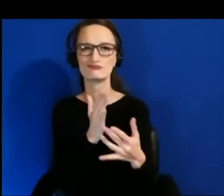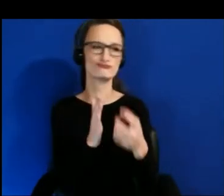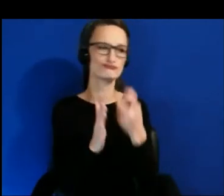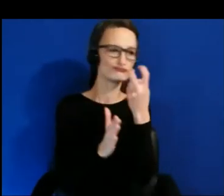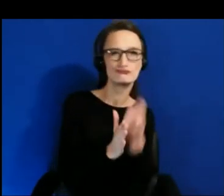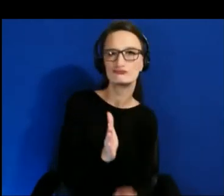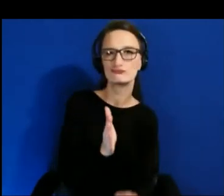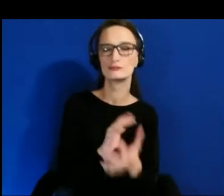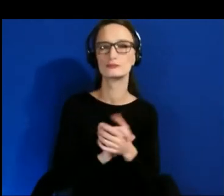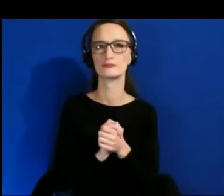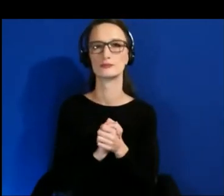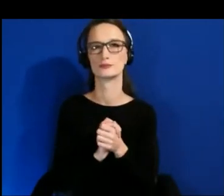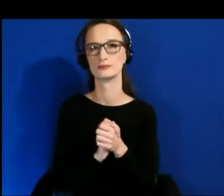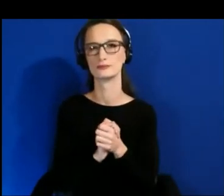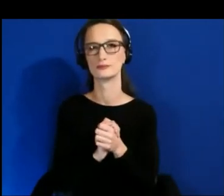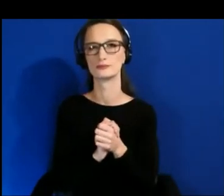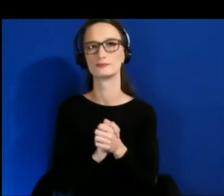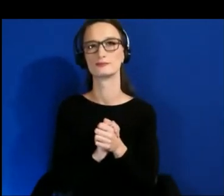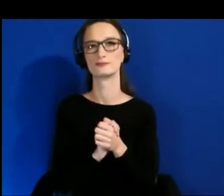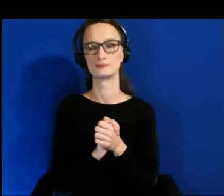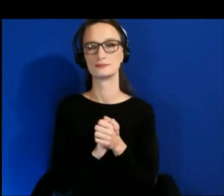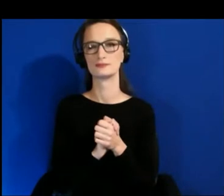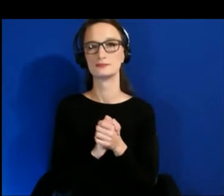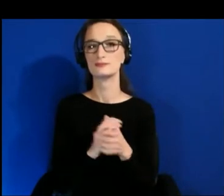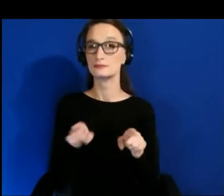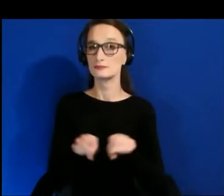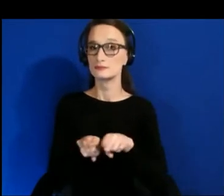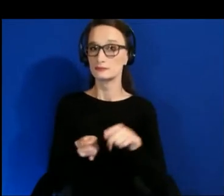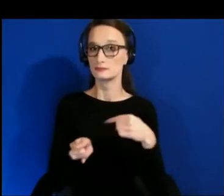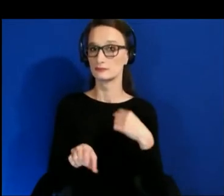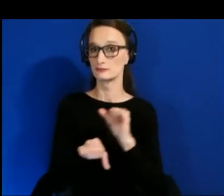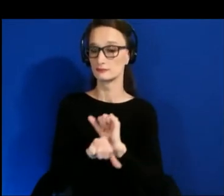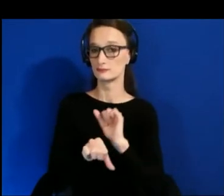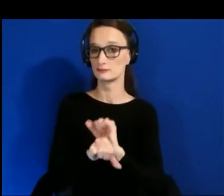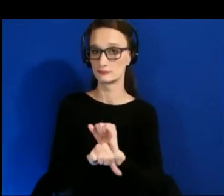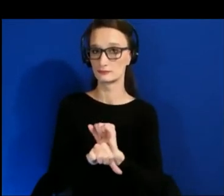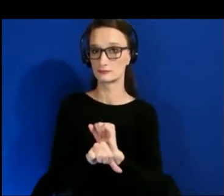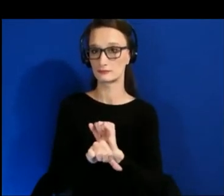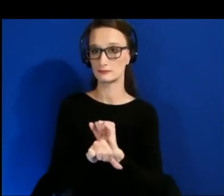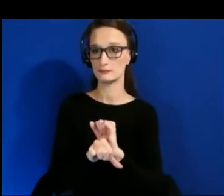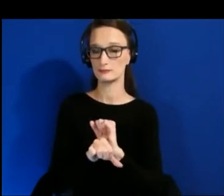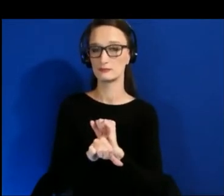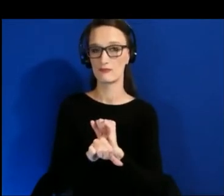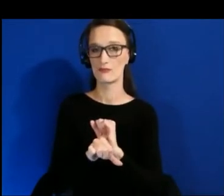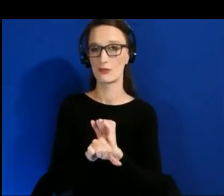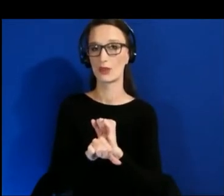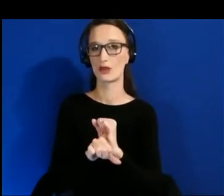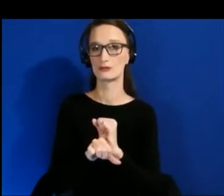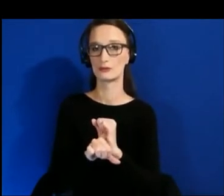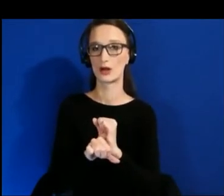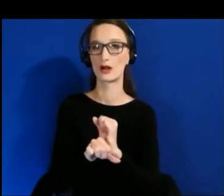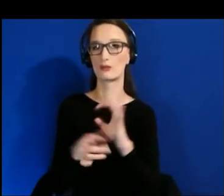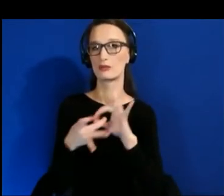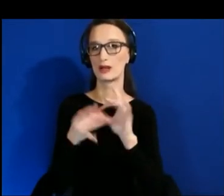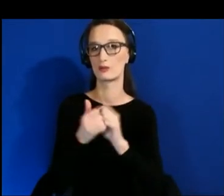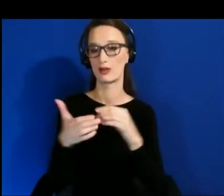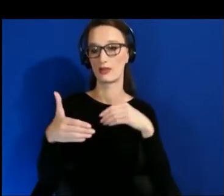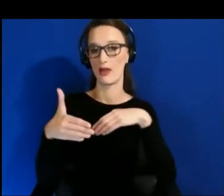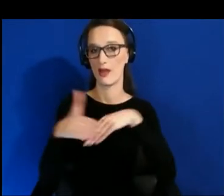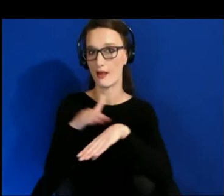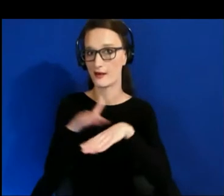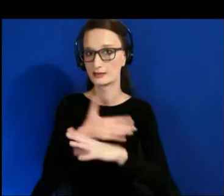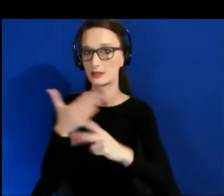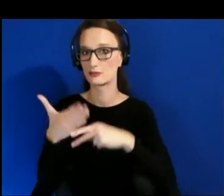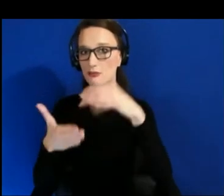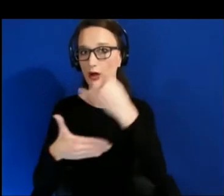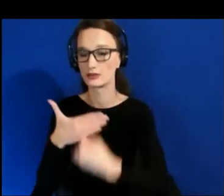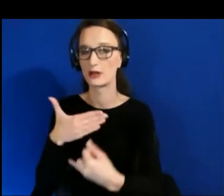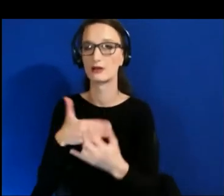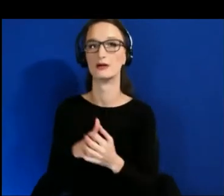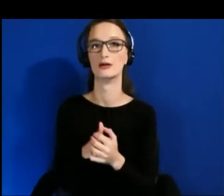And I also am working on accessible projects and prototypes and diverse hack-a-thons wherever